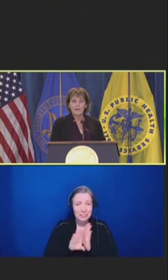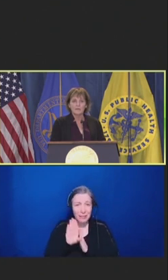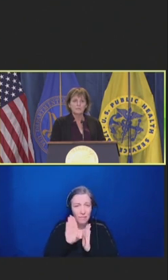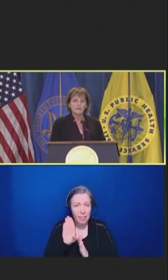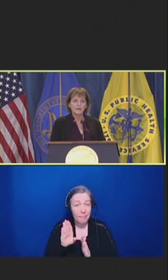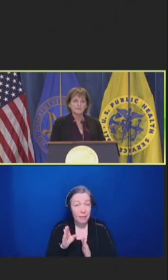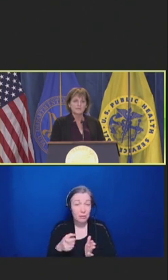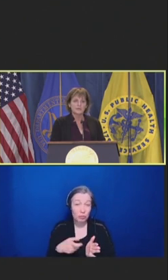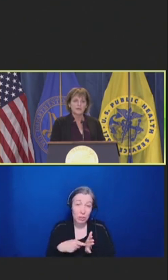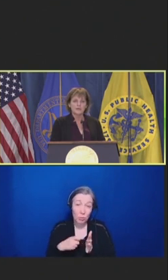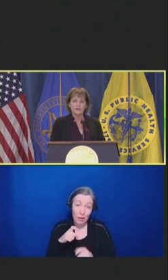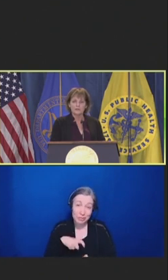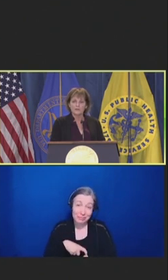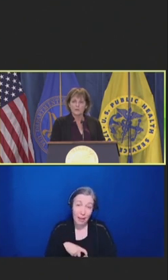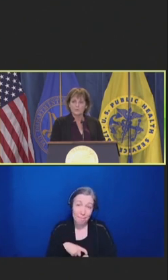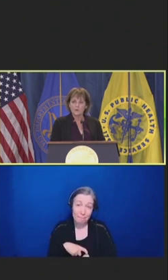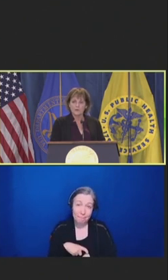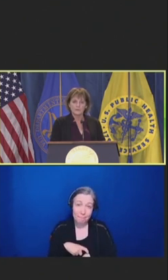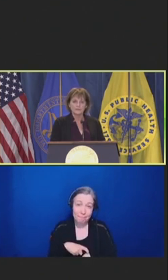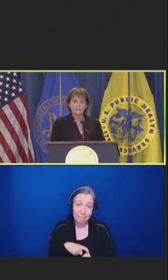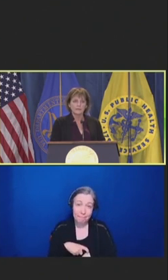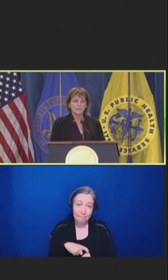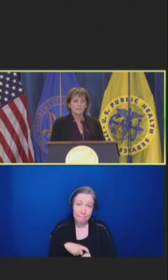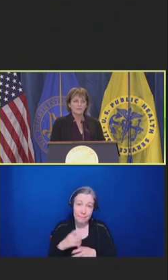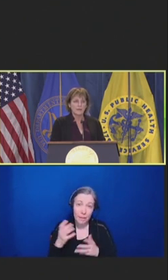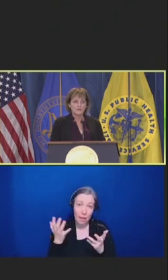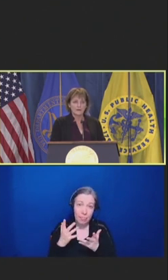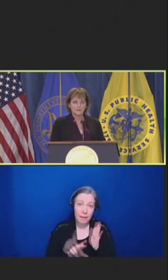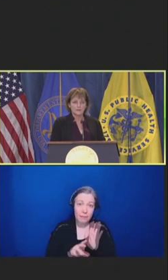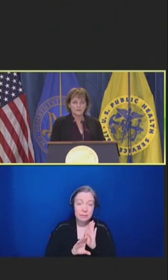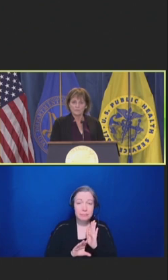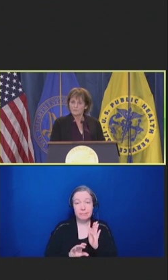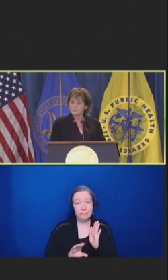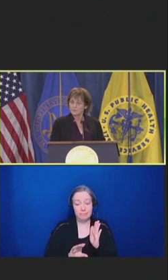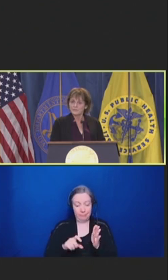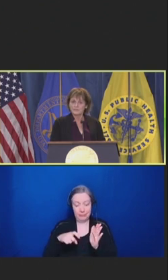And the pressures on our healthcare workers throughout the country, which preceded the